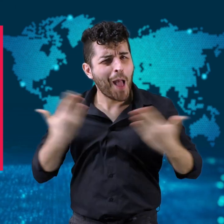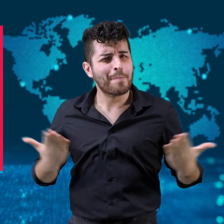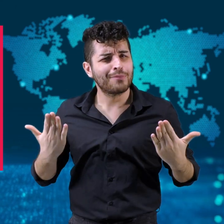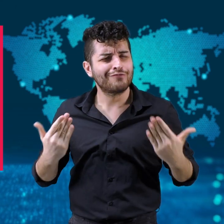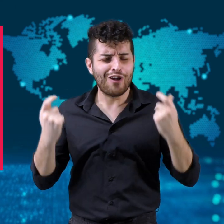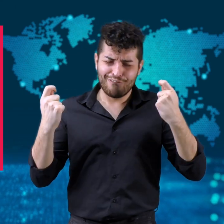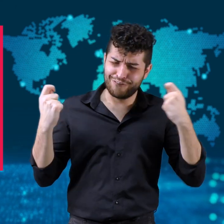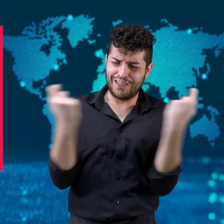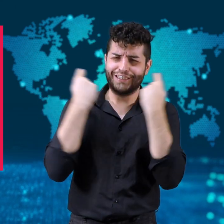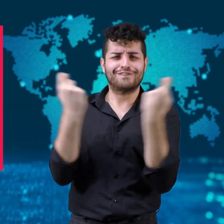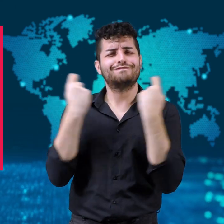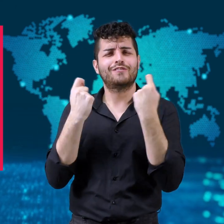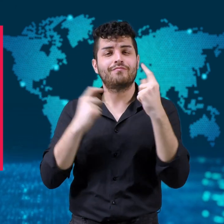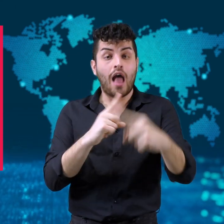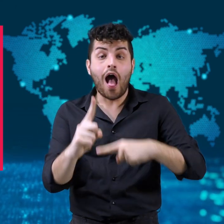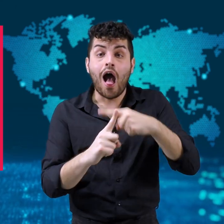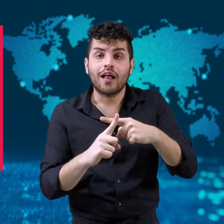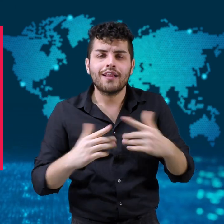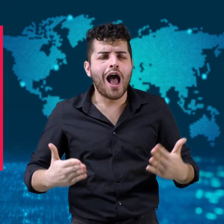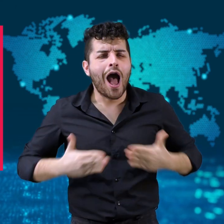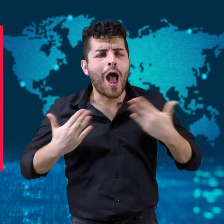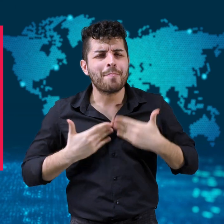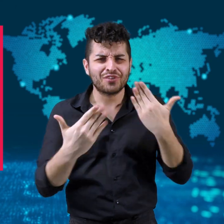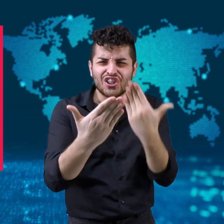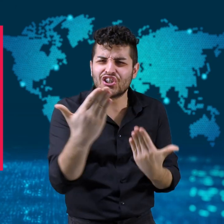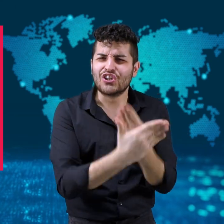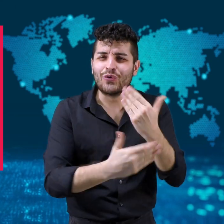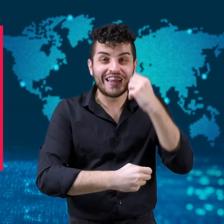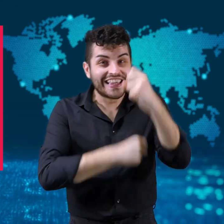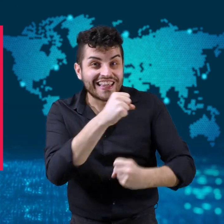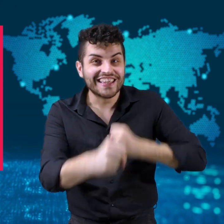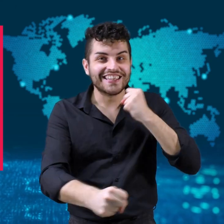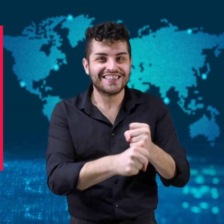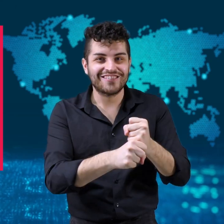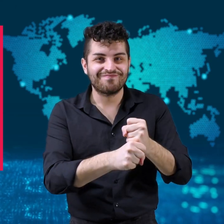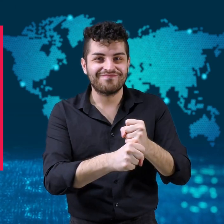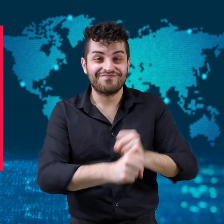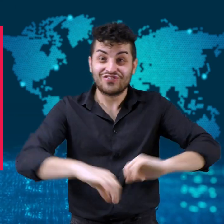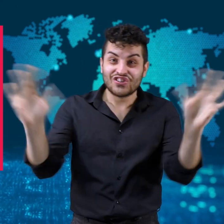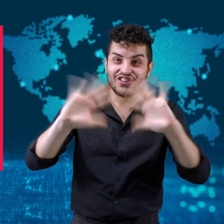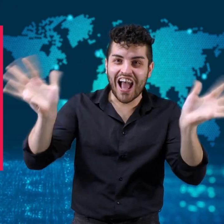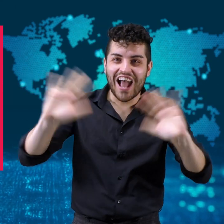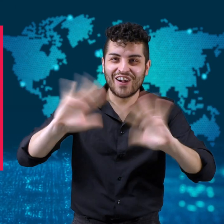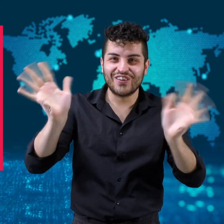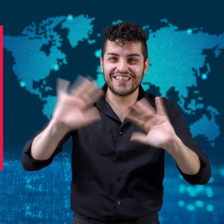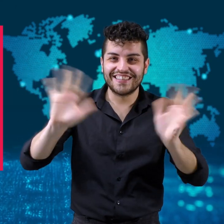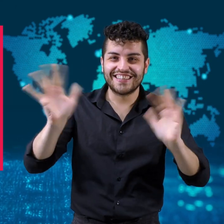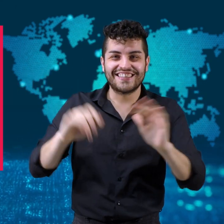Have a happy holiday and a happy new year!